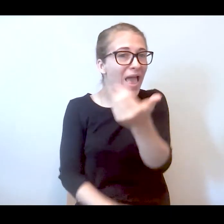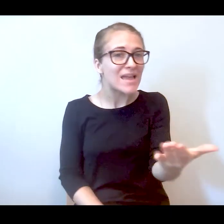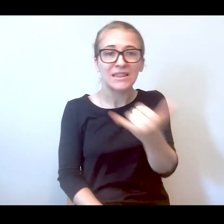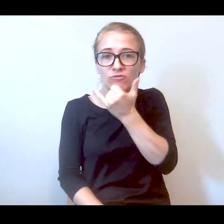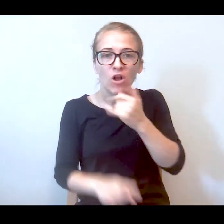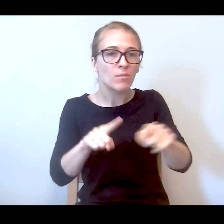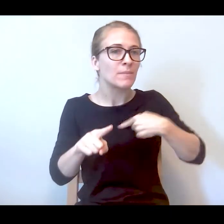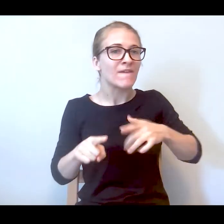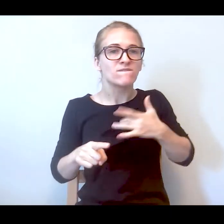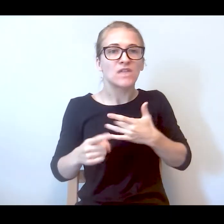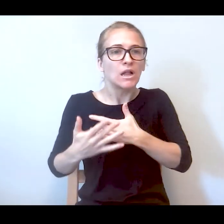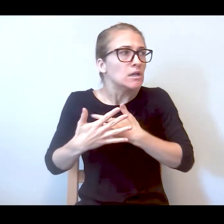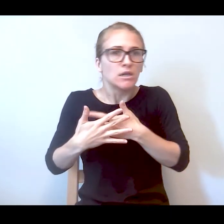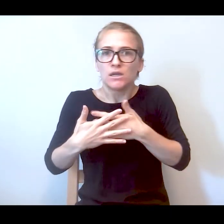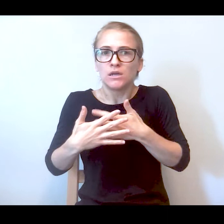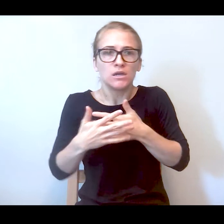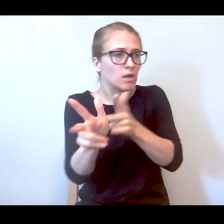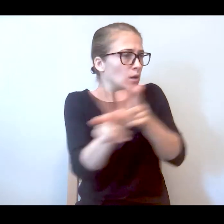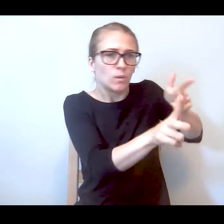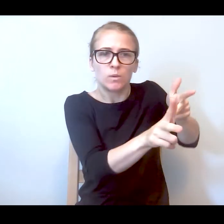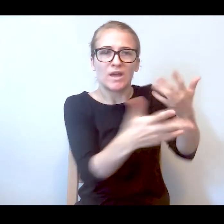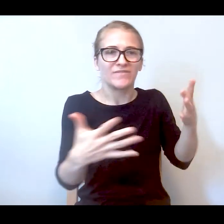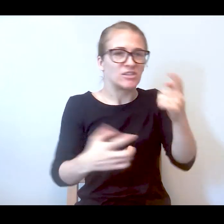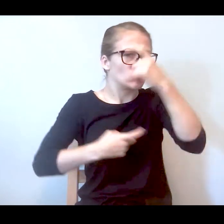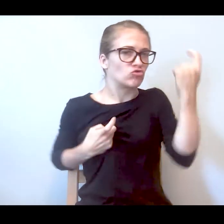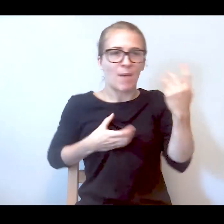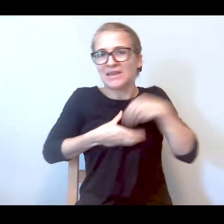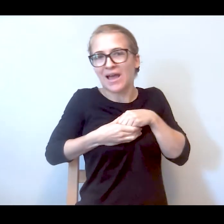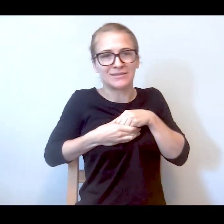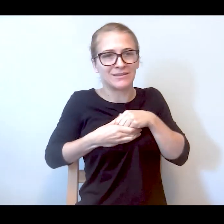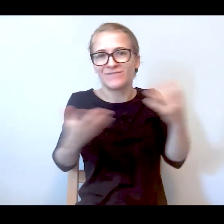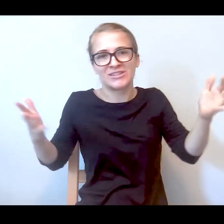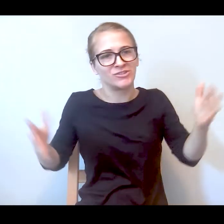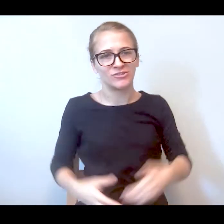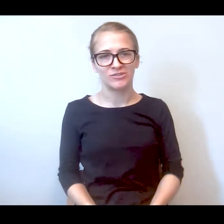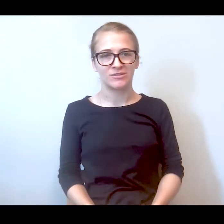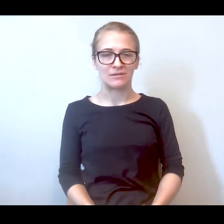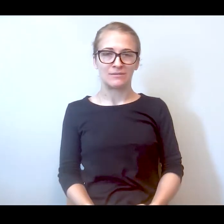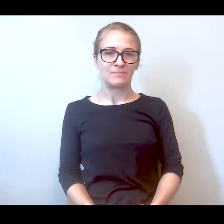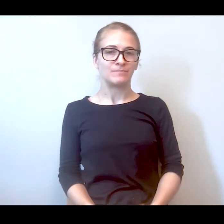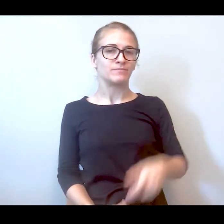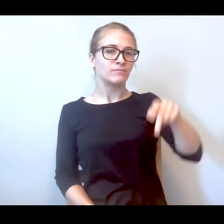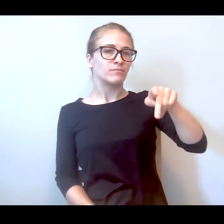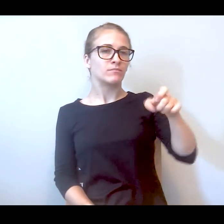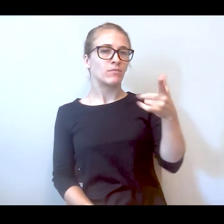in my heart, I got the trauma now. So now they traumatized me. And Peggy was there anything you said in